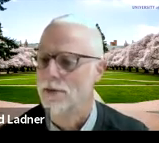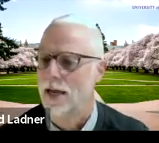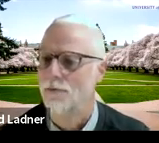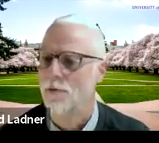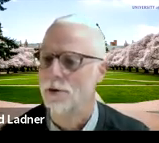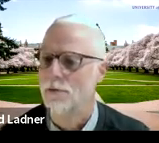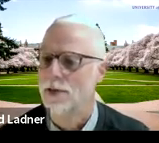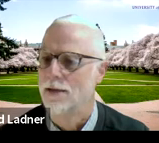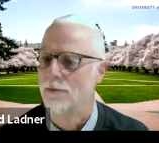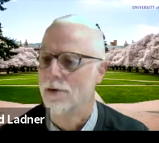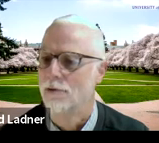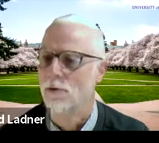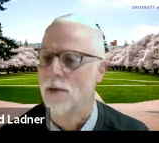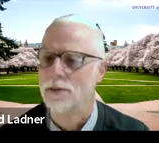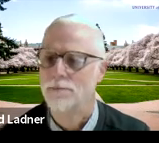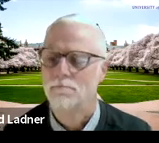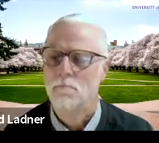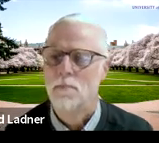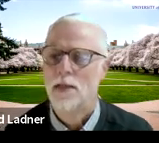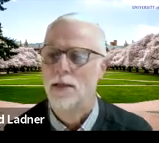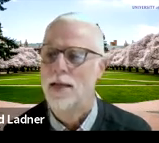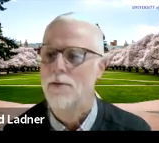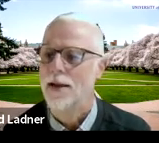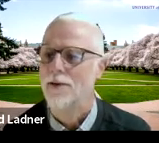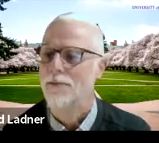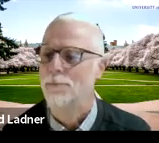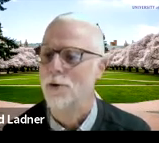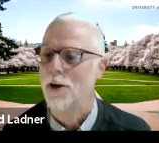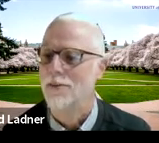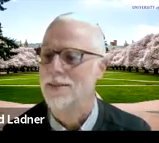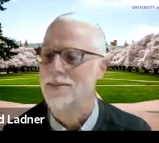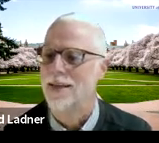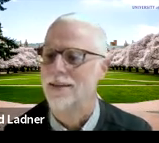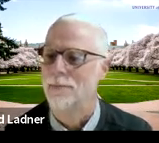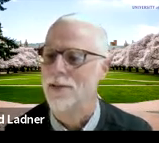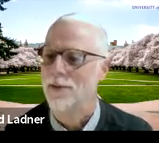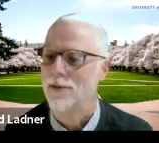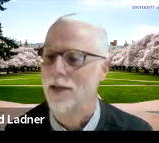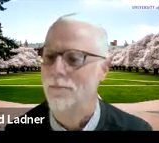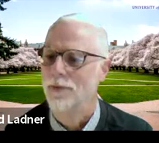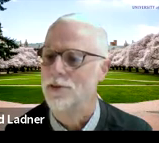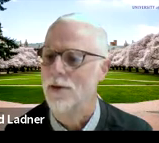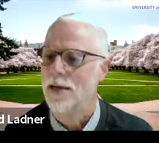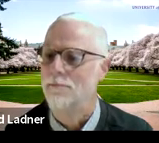to California, where I grew up. Anyway, I don't want to prolong this. And Beth, please go ahead.